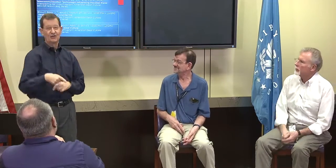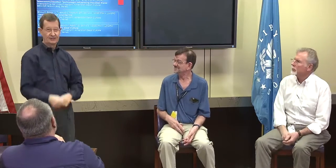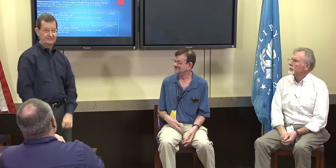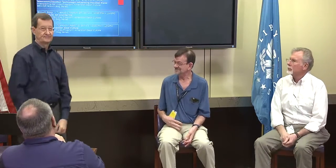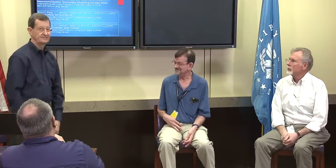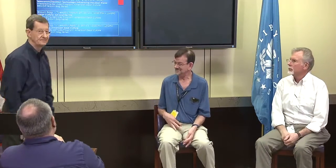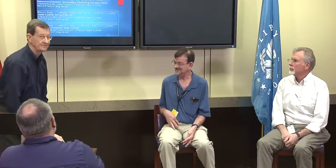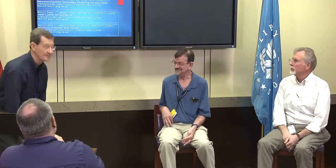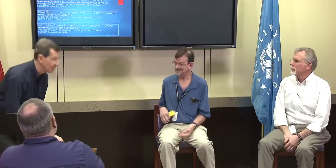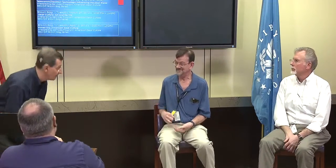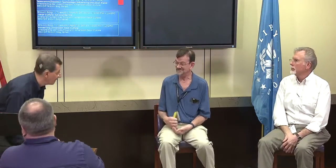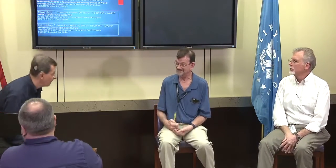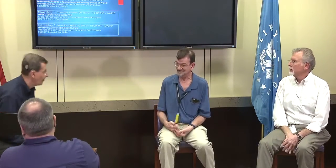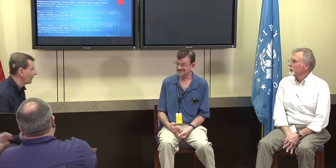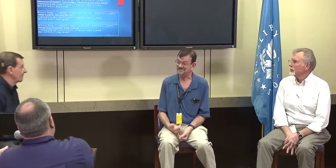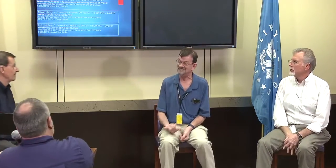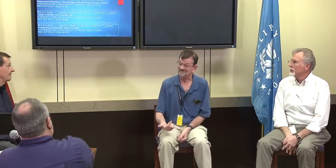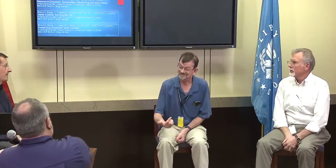I'm still volunteering there.